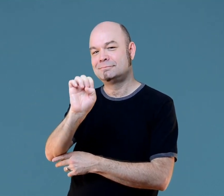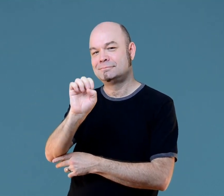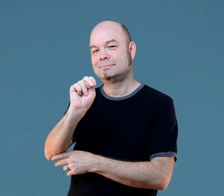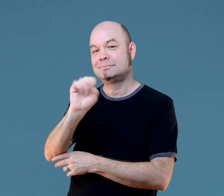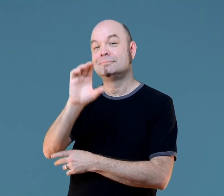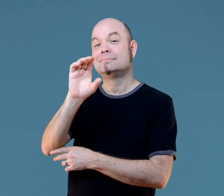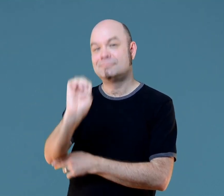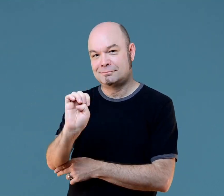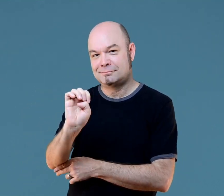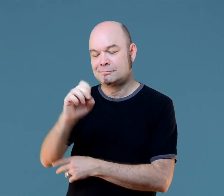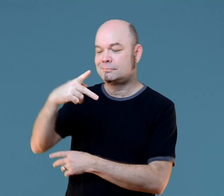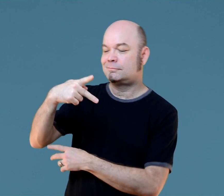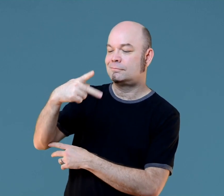A Reference point